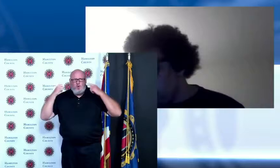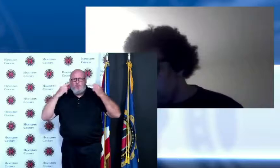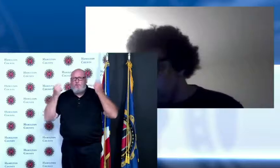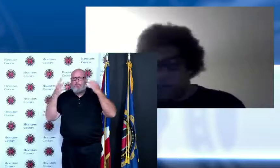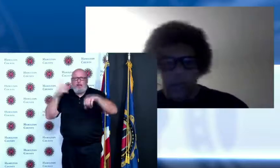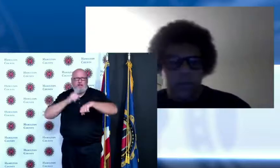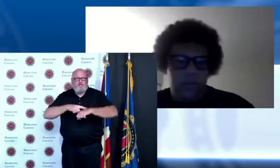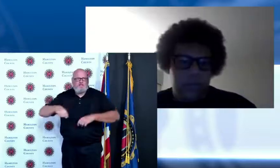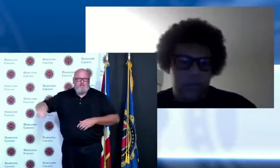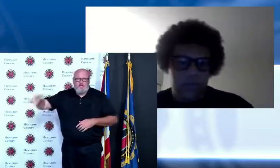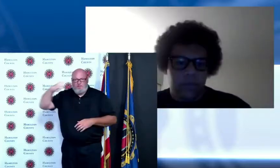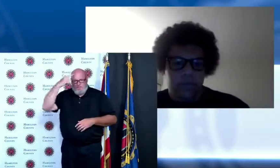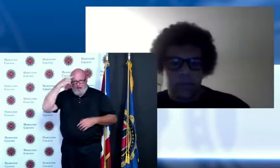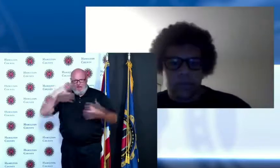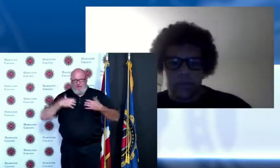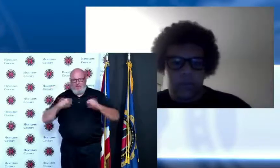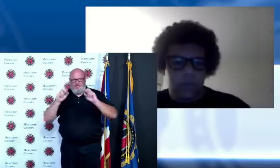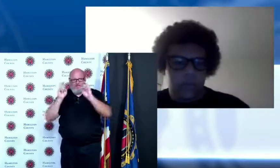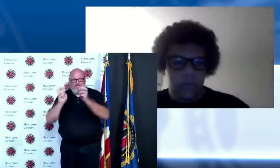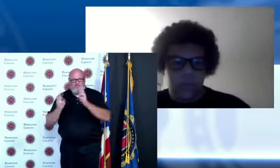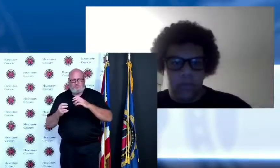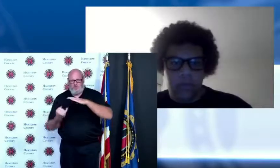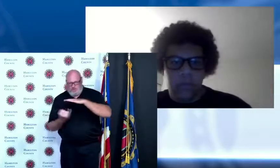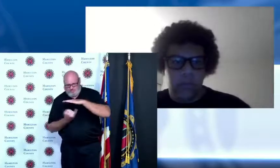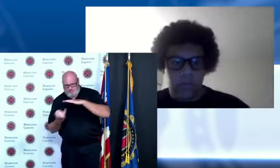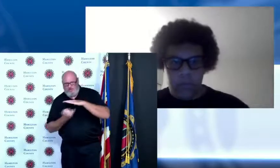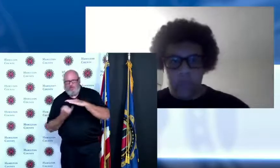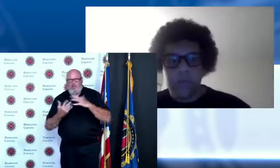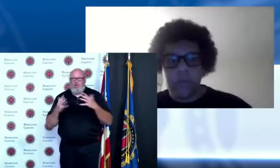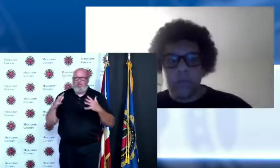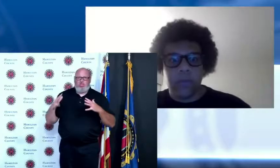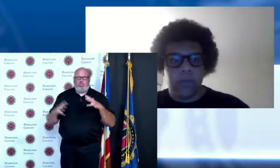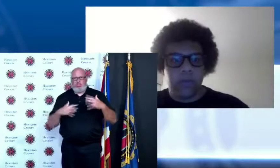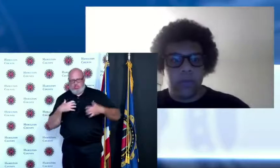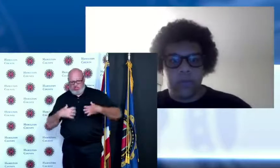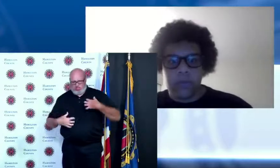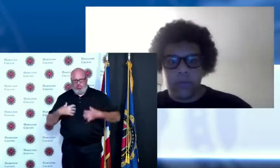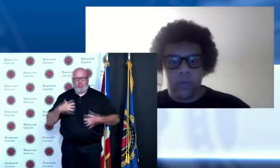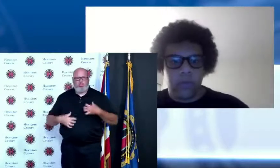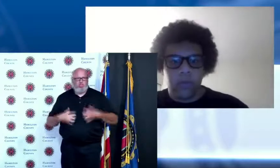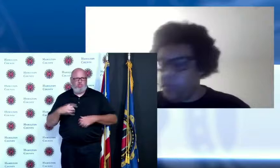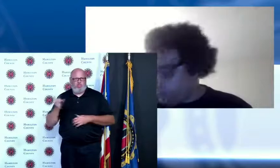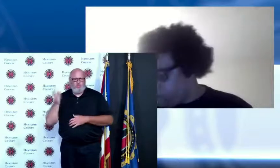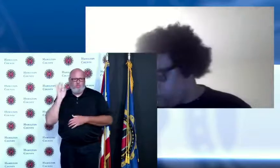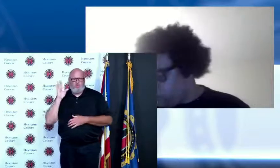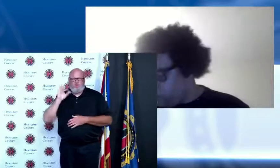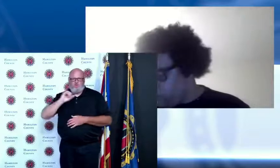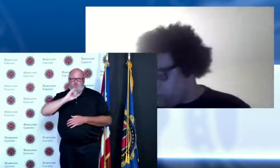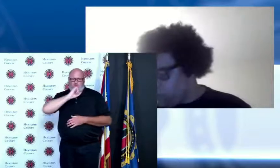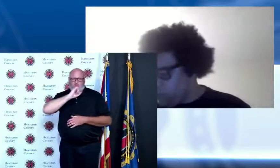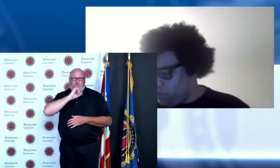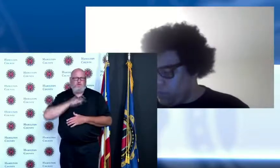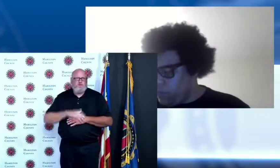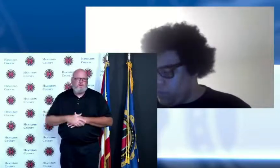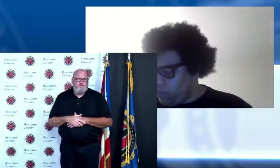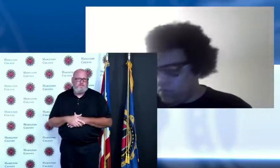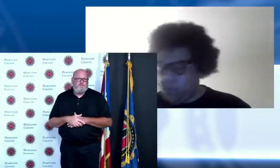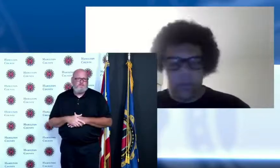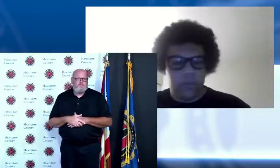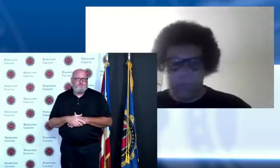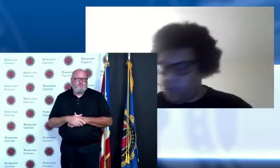that the isolation took on not only individuals that were challenged or vulnerable but everybody